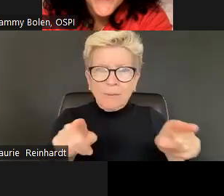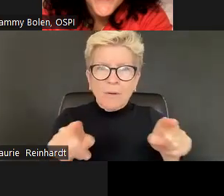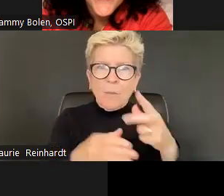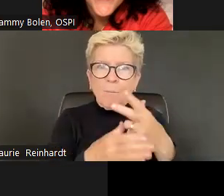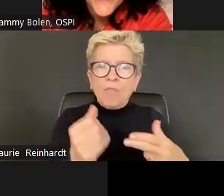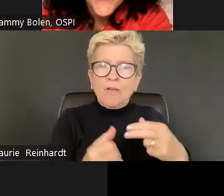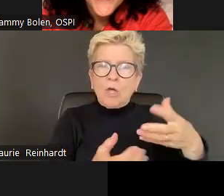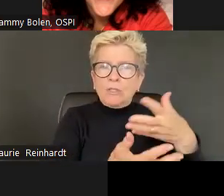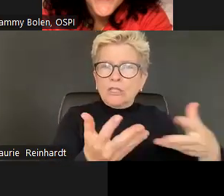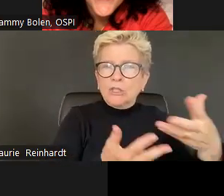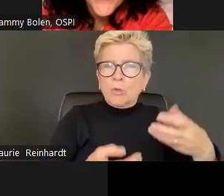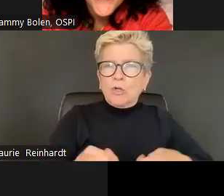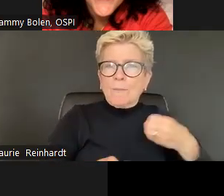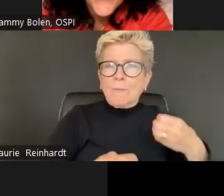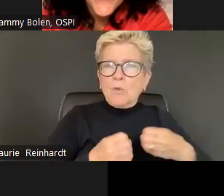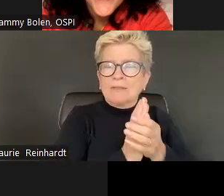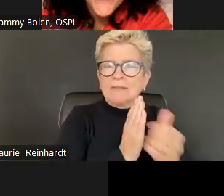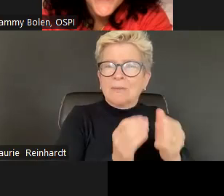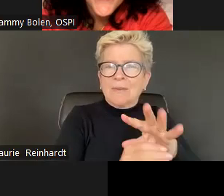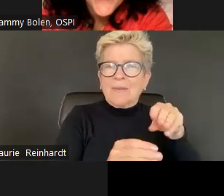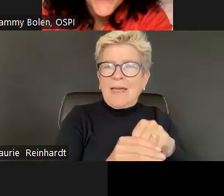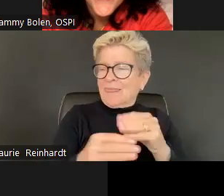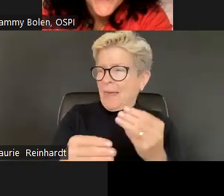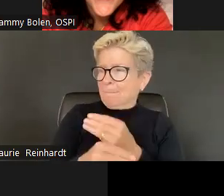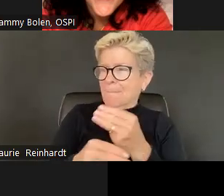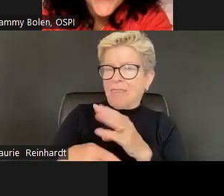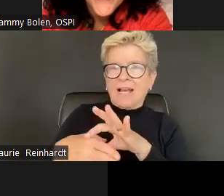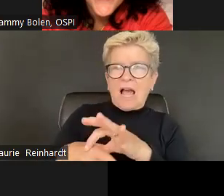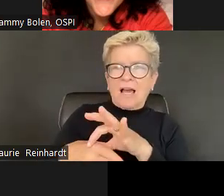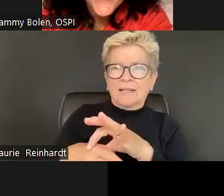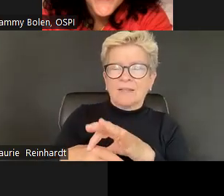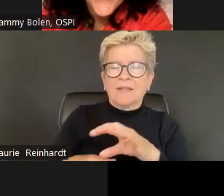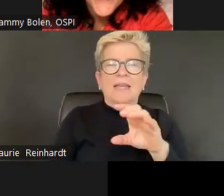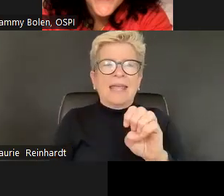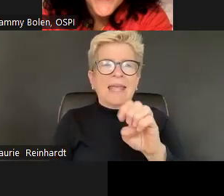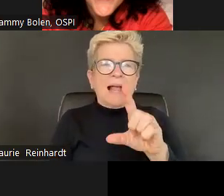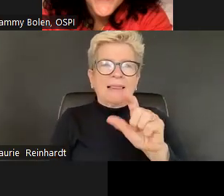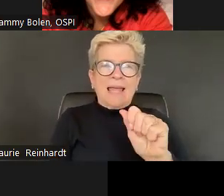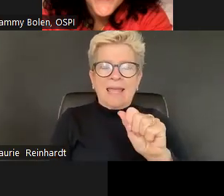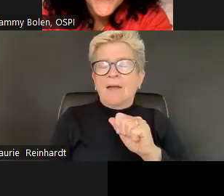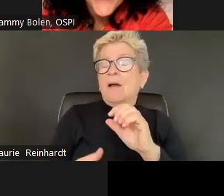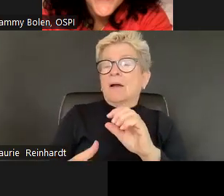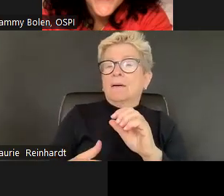Generally an ELA characterization is a key practice that kids and skill that kids need to engage in in order to successfully engage in characterization, Right, and you need to be able to understand how emotions and situations connect with one another, right?